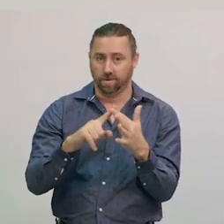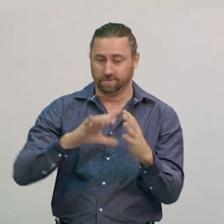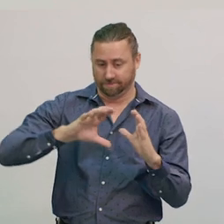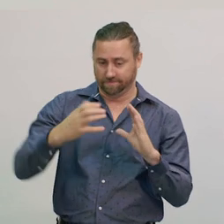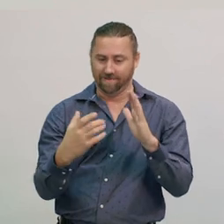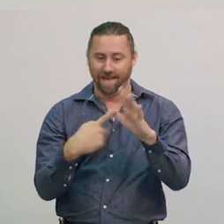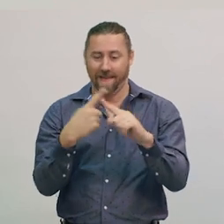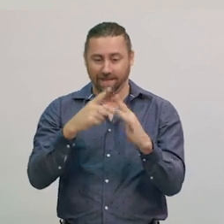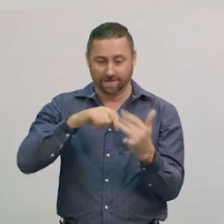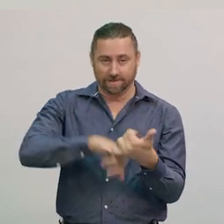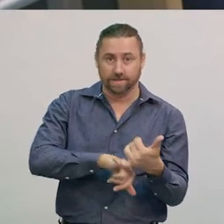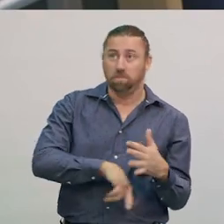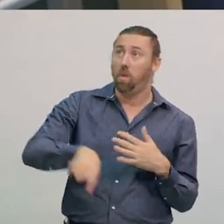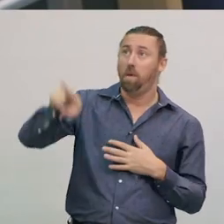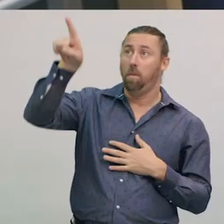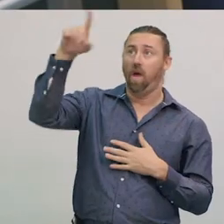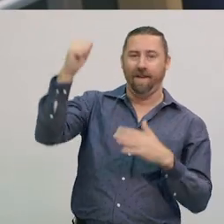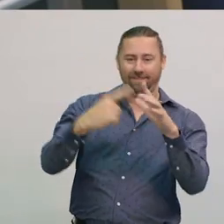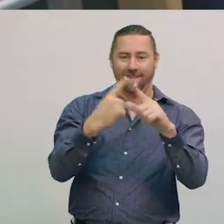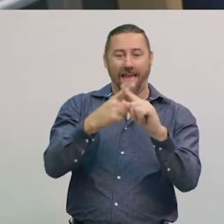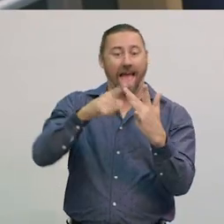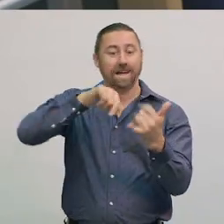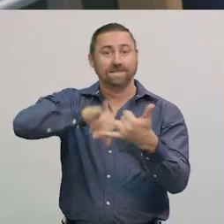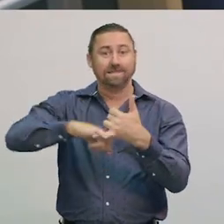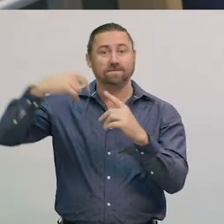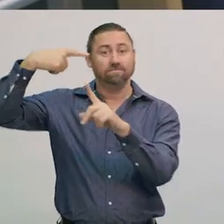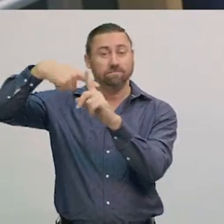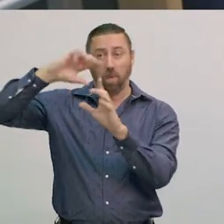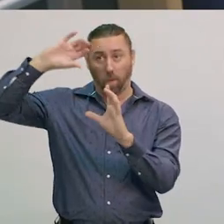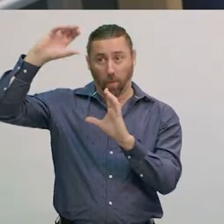The Moon also rotates on its axis. While it rotates,